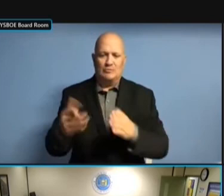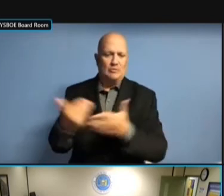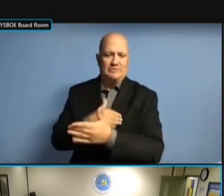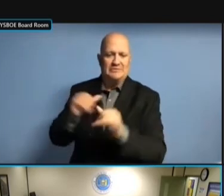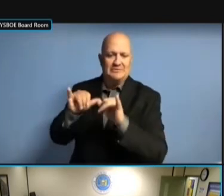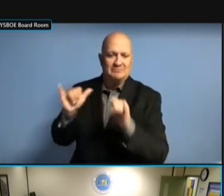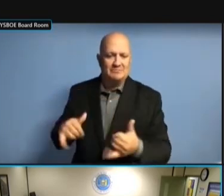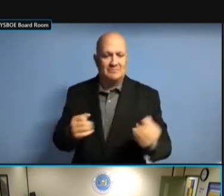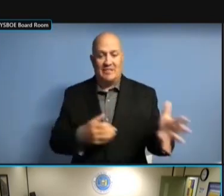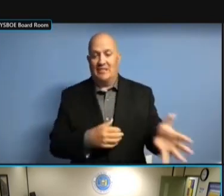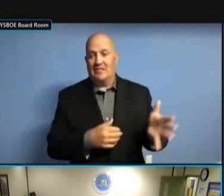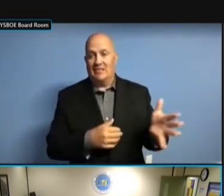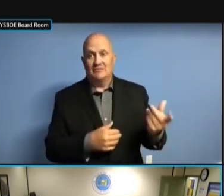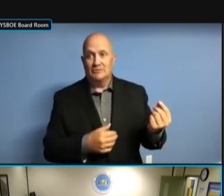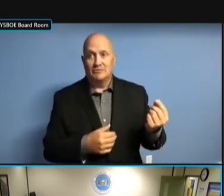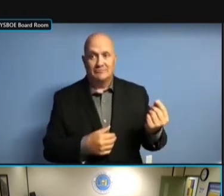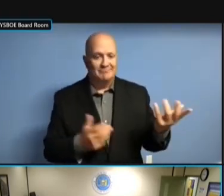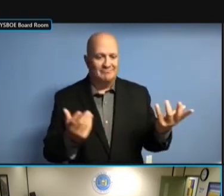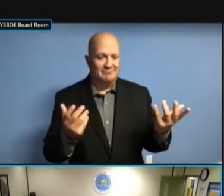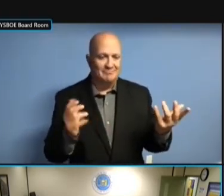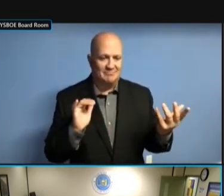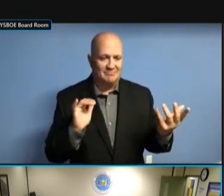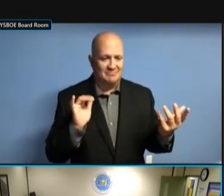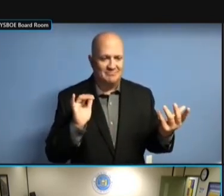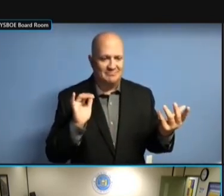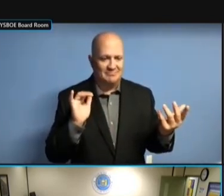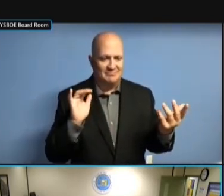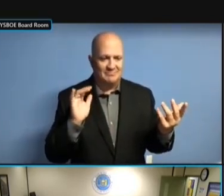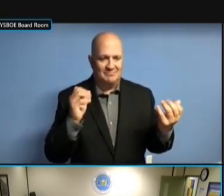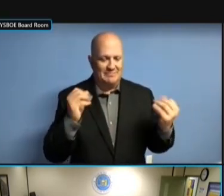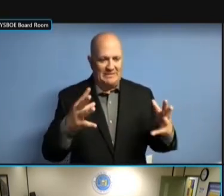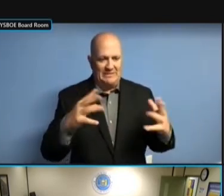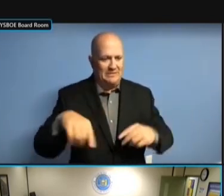OF ACTIVITY, SO WE'RE HAPPY FOR THAT. THAT. THAT. >> THAT. >> ANY THAT. >> ANY MORE